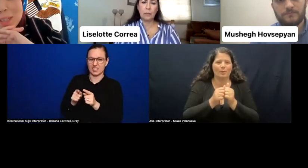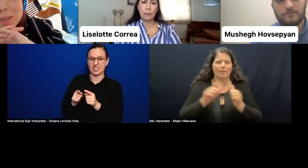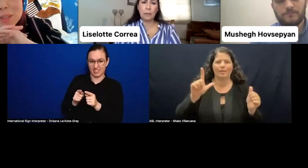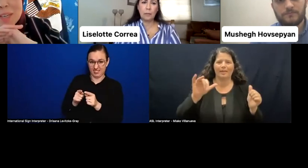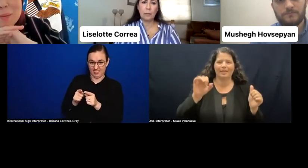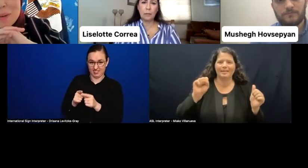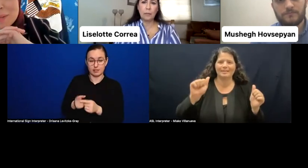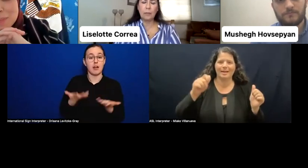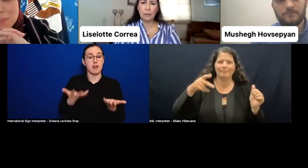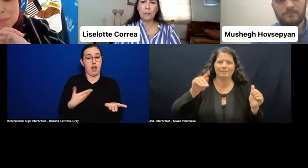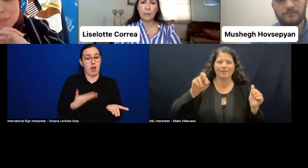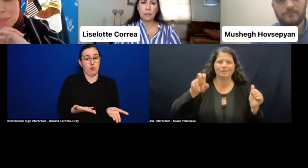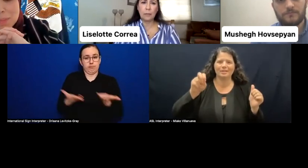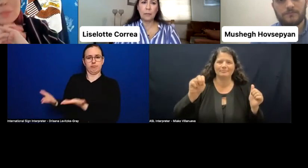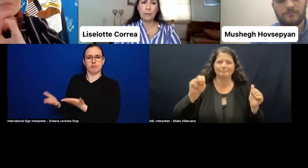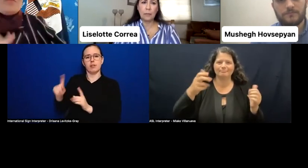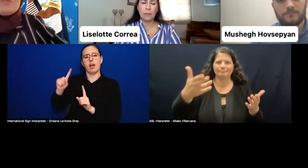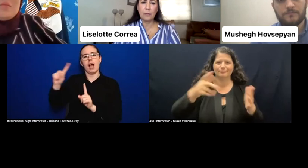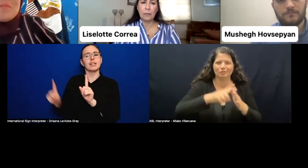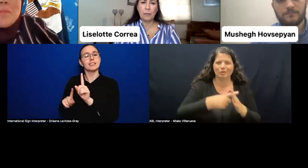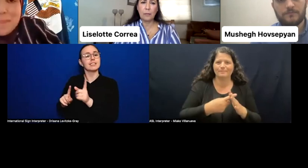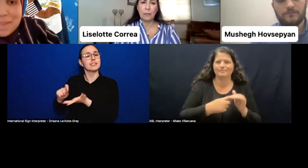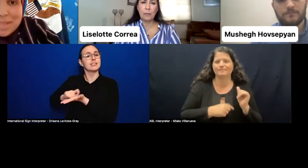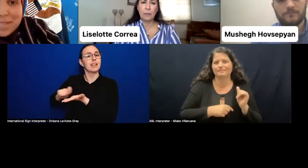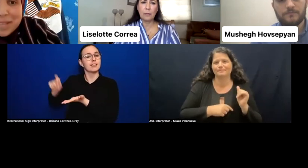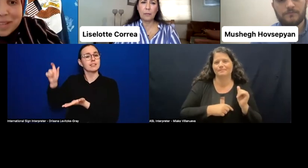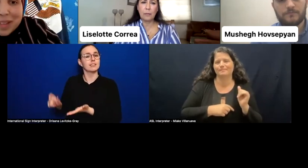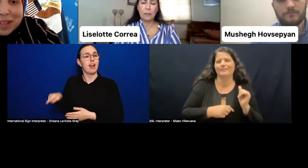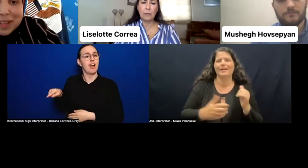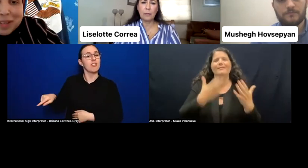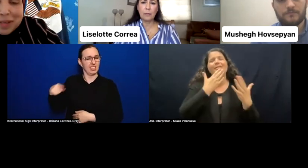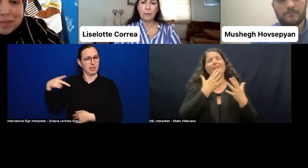And we'll take it from there. Thanks very much, Sara.